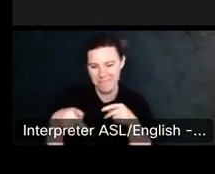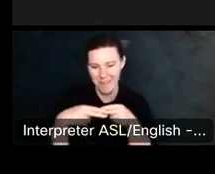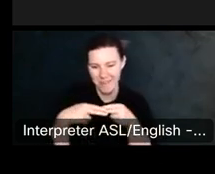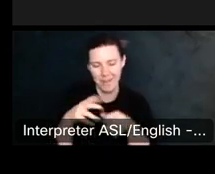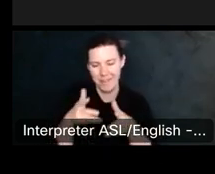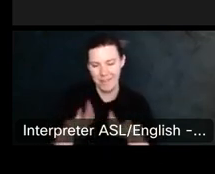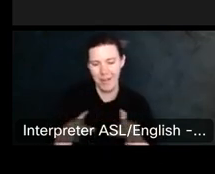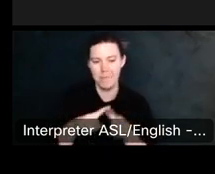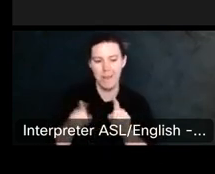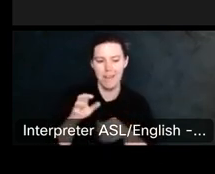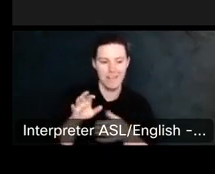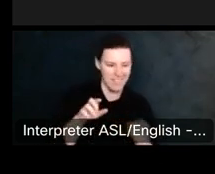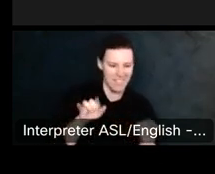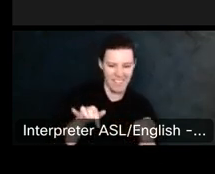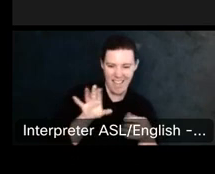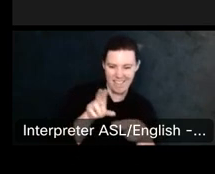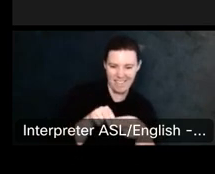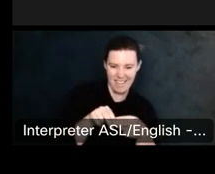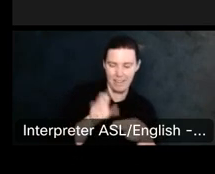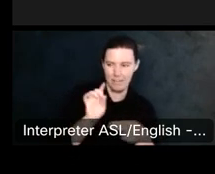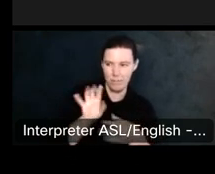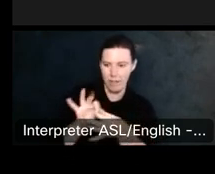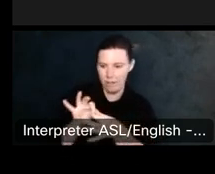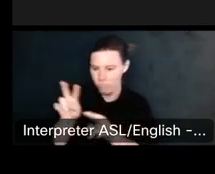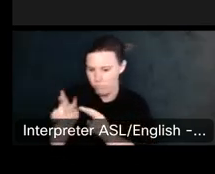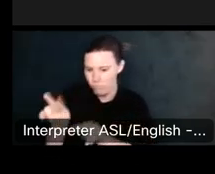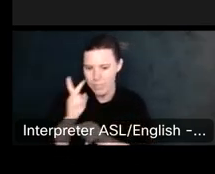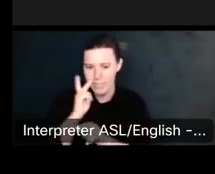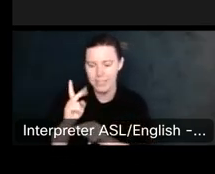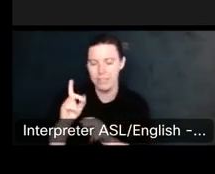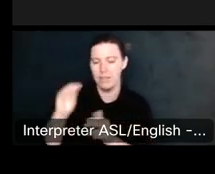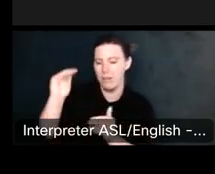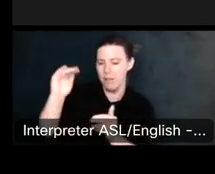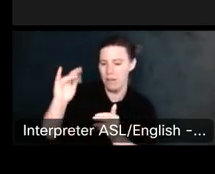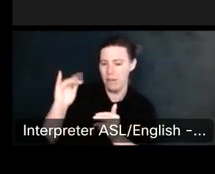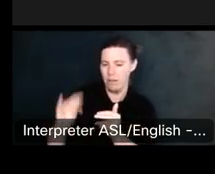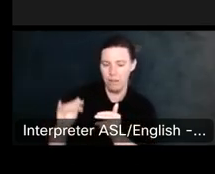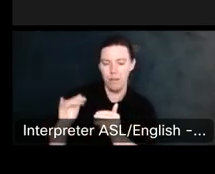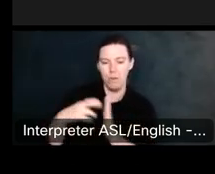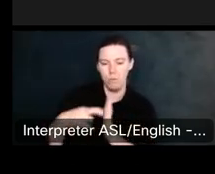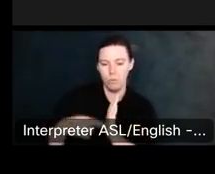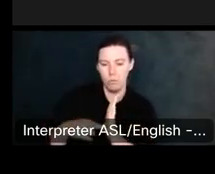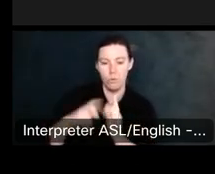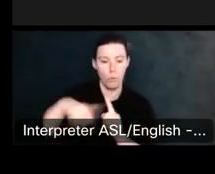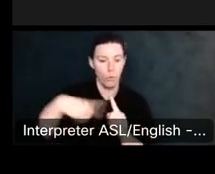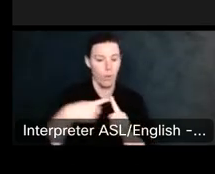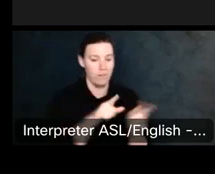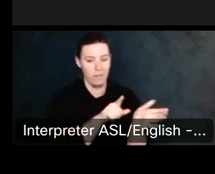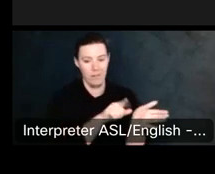When a work is published as in, like, we made public, um.